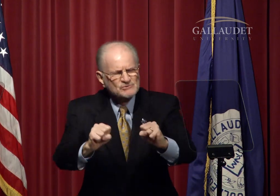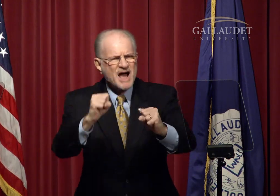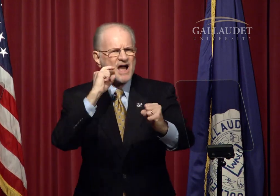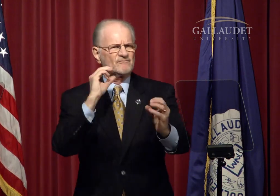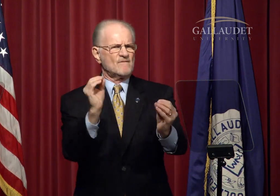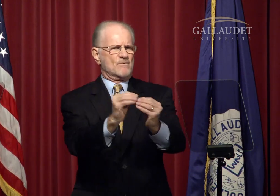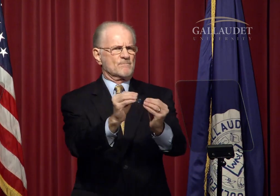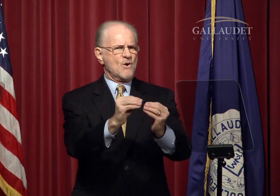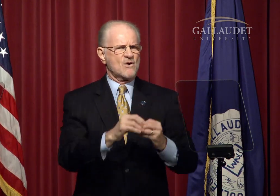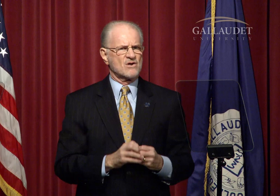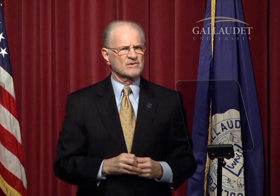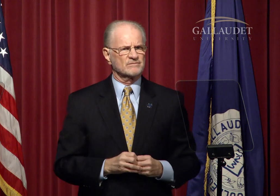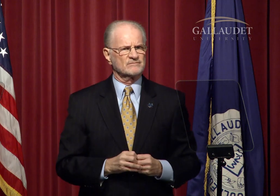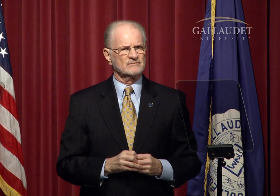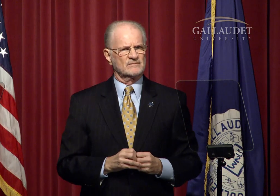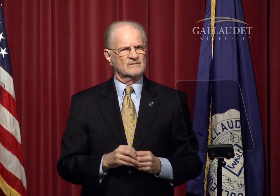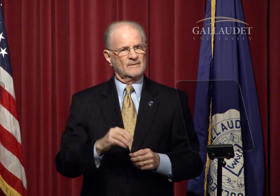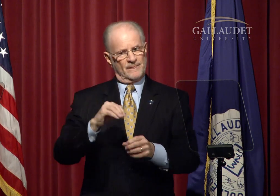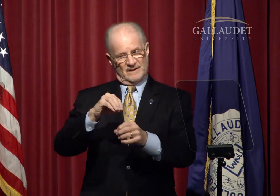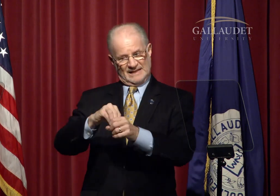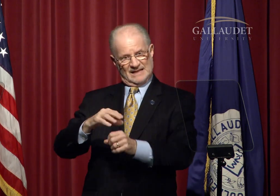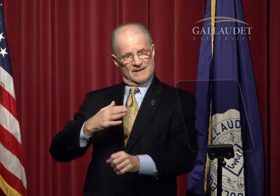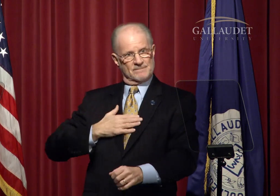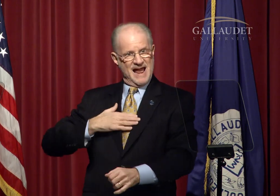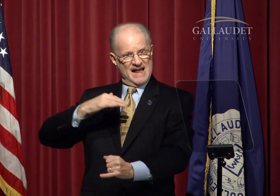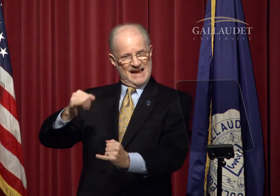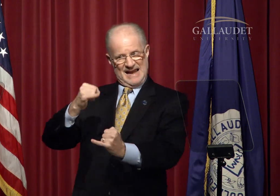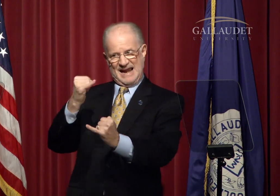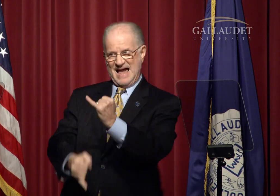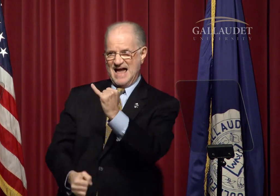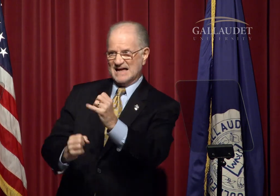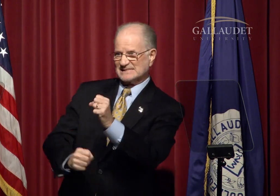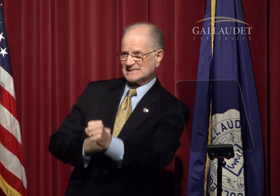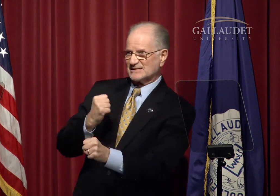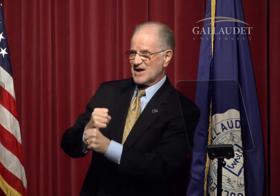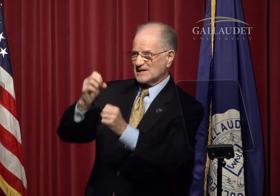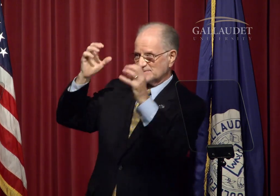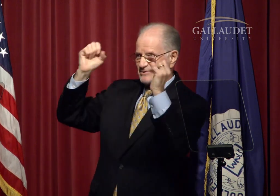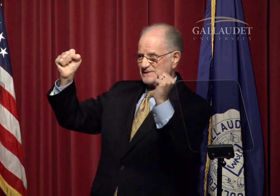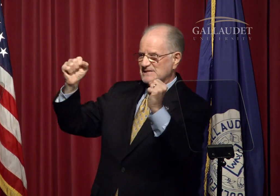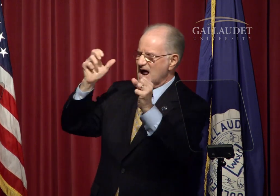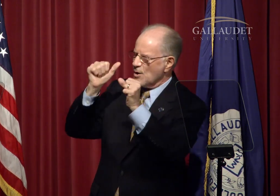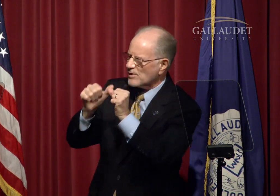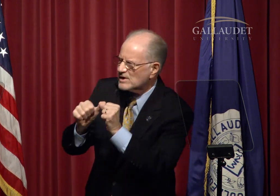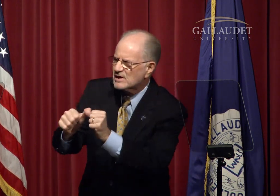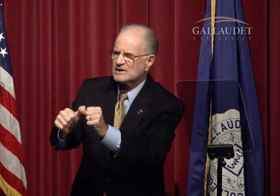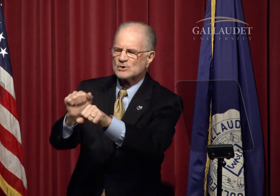We strive for more. In my last year, as President